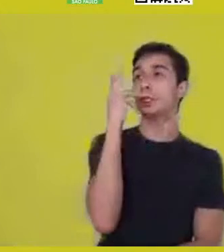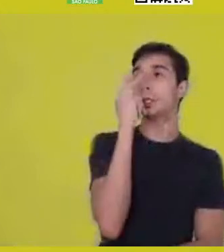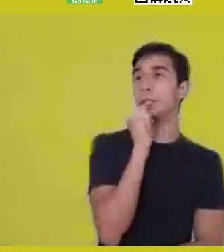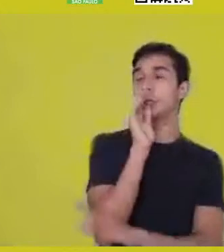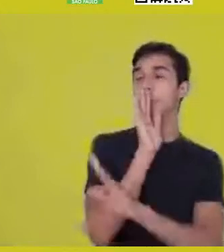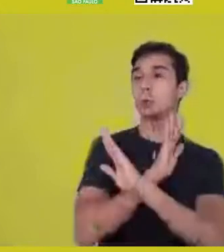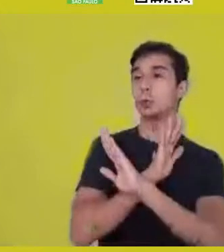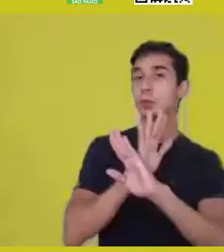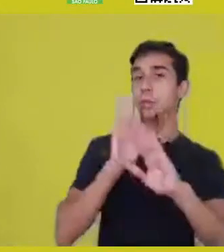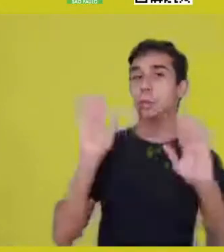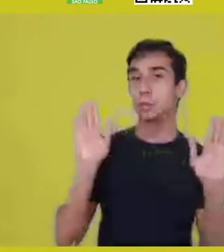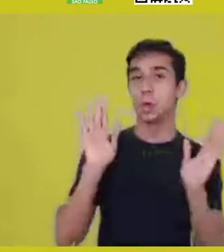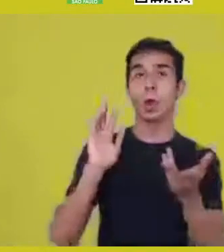It’s not an accident.